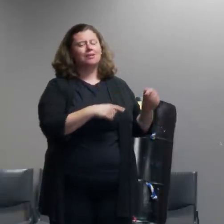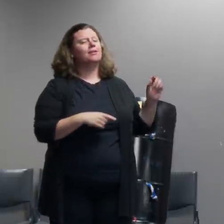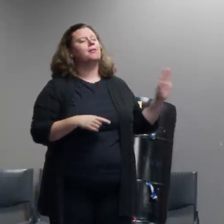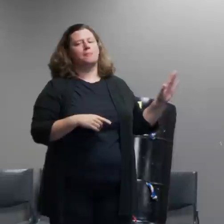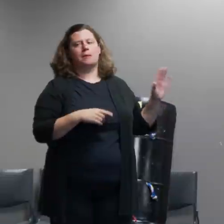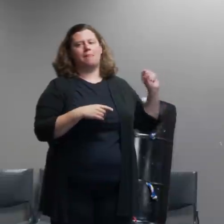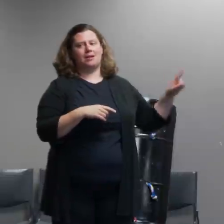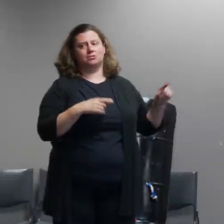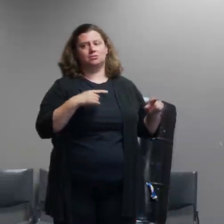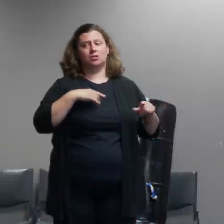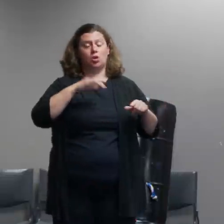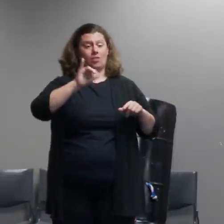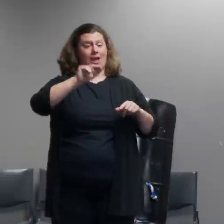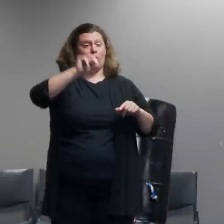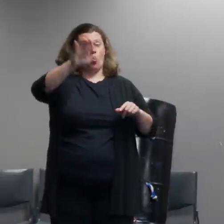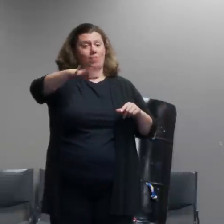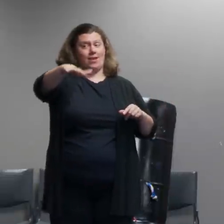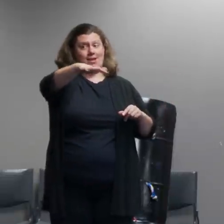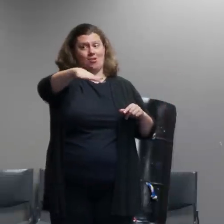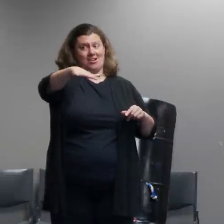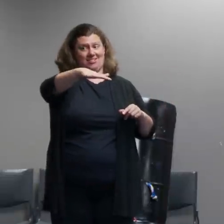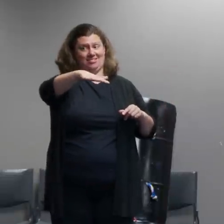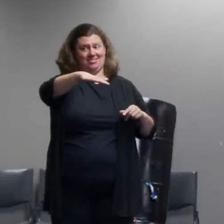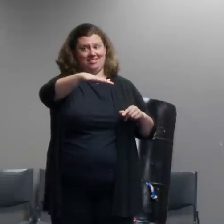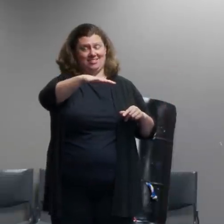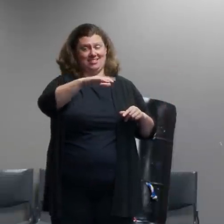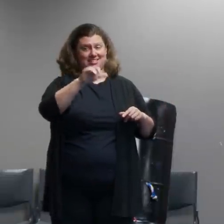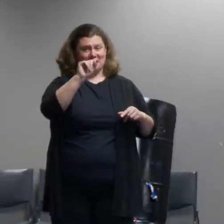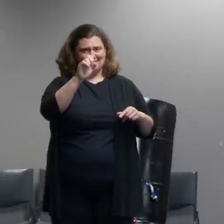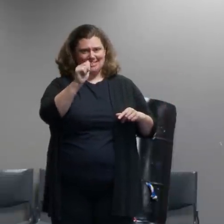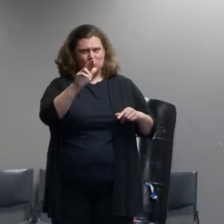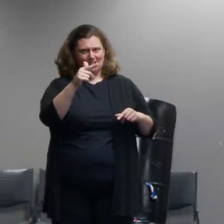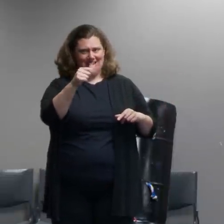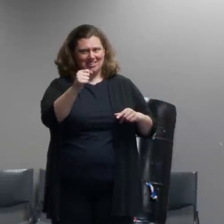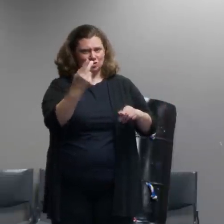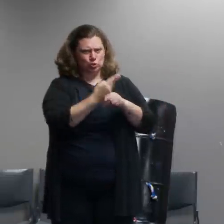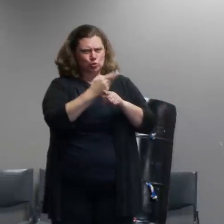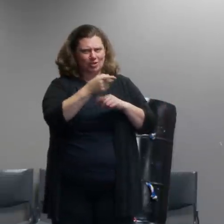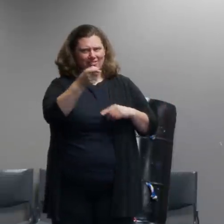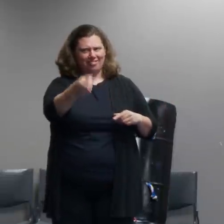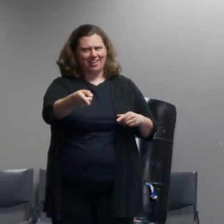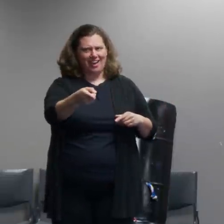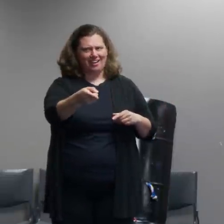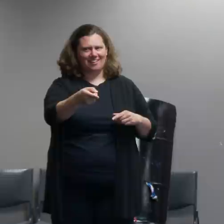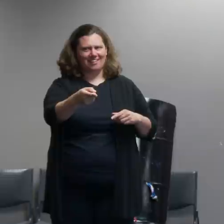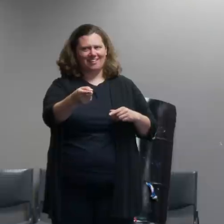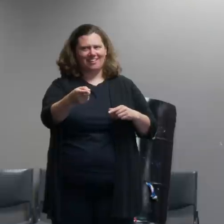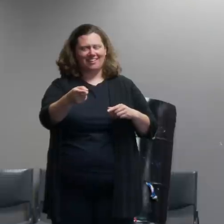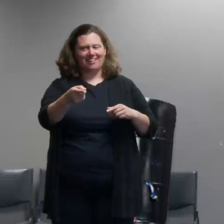because there are people who were hit by tear gas who had nowhere to go and who aren't part of the demonstration so my question is